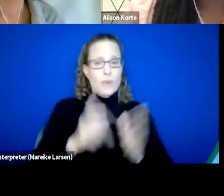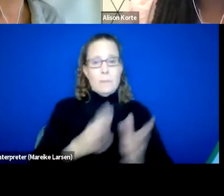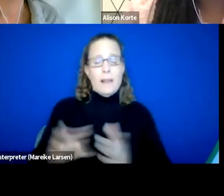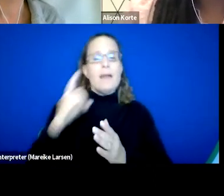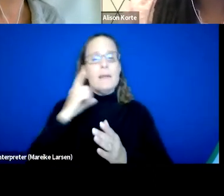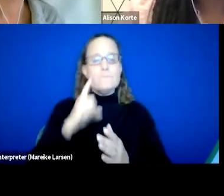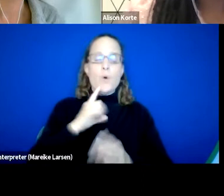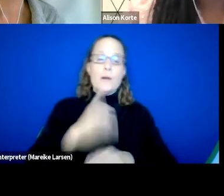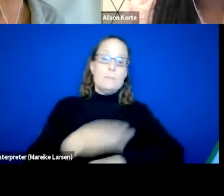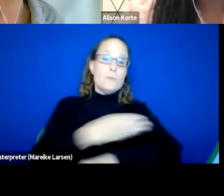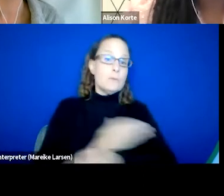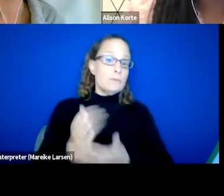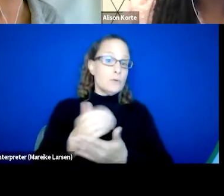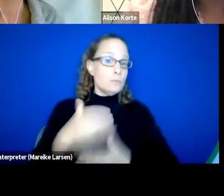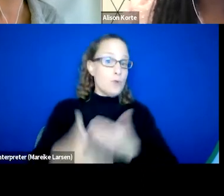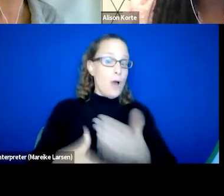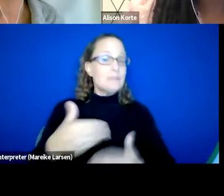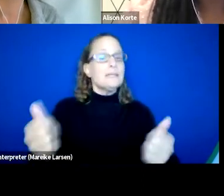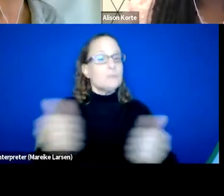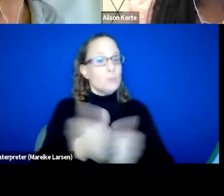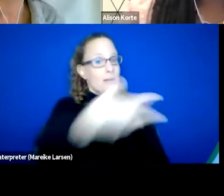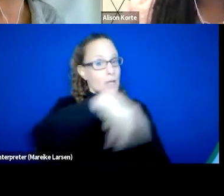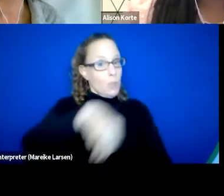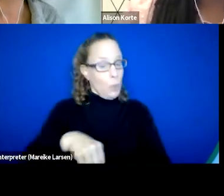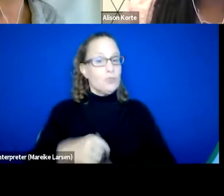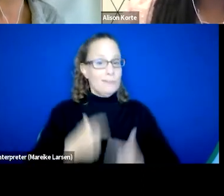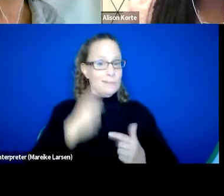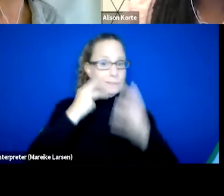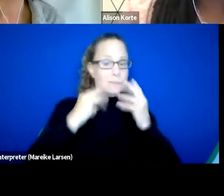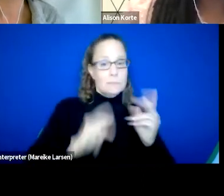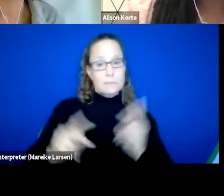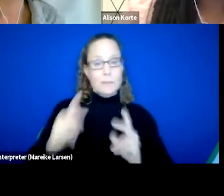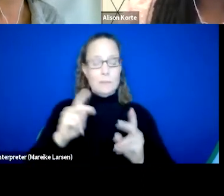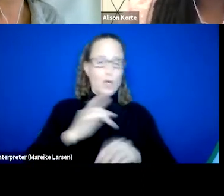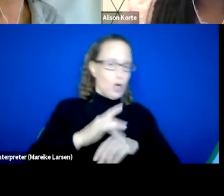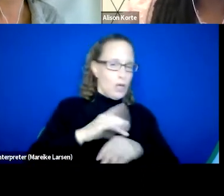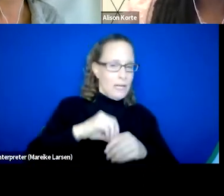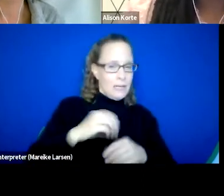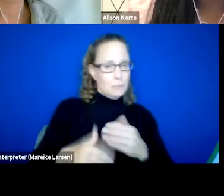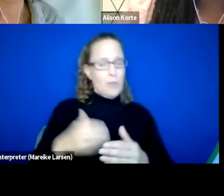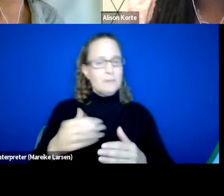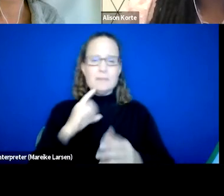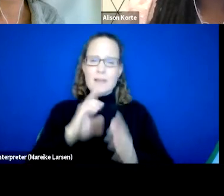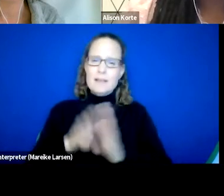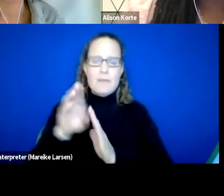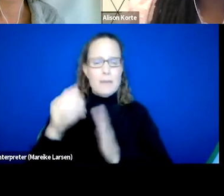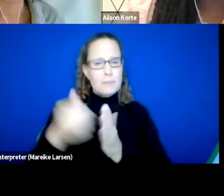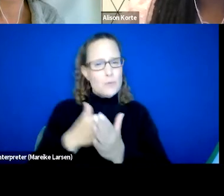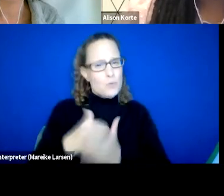with the inclusion of lived X folks early in the process, and to develop new approaches that can be piloted or prototyped